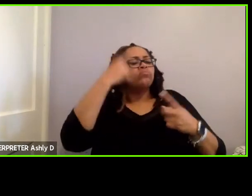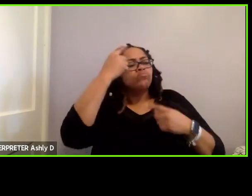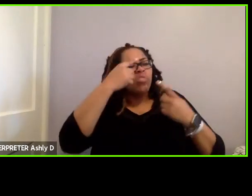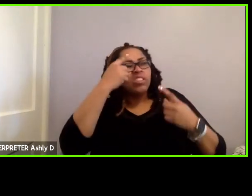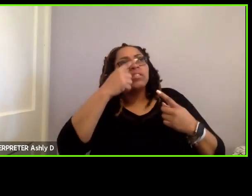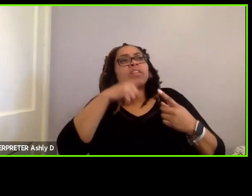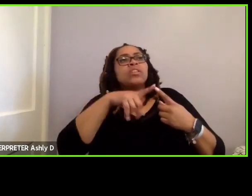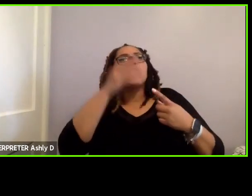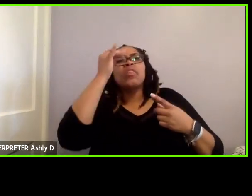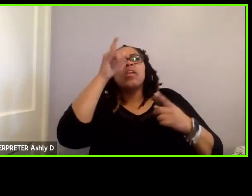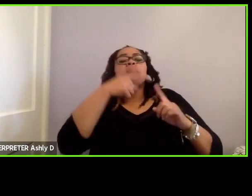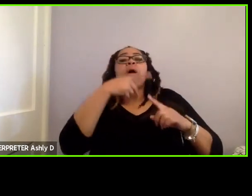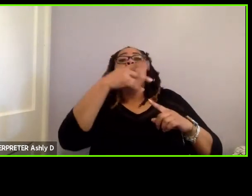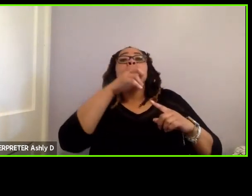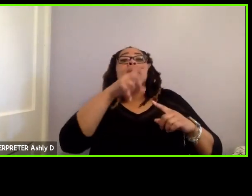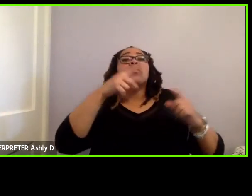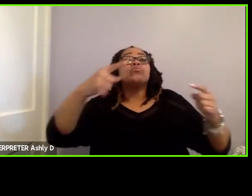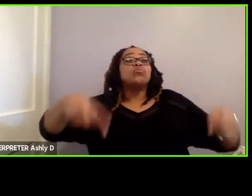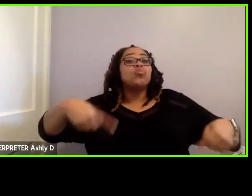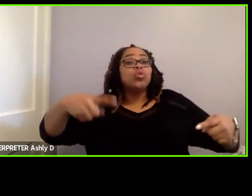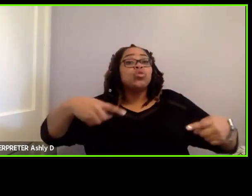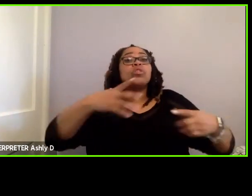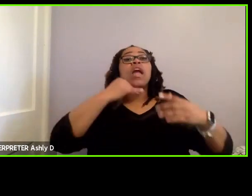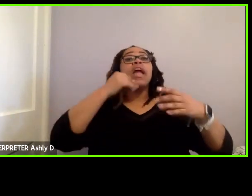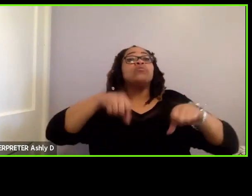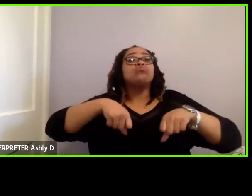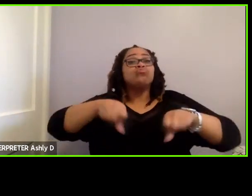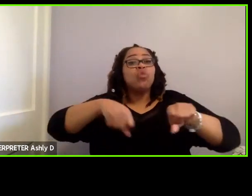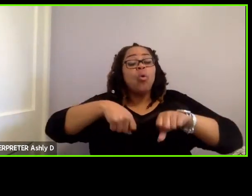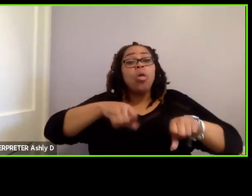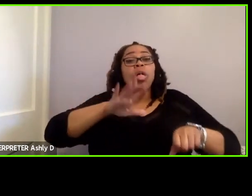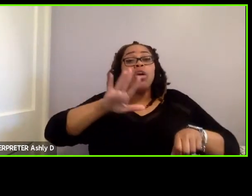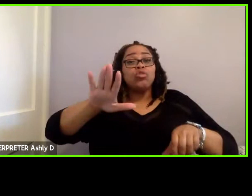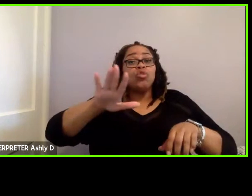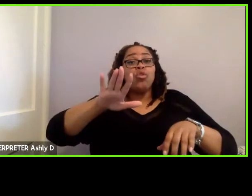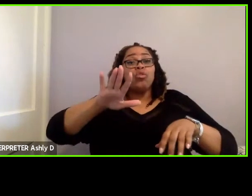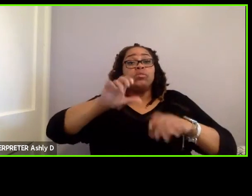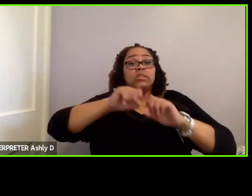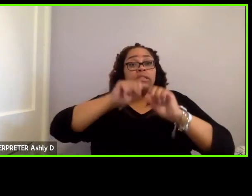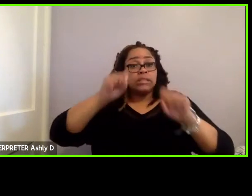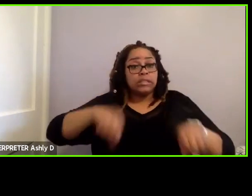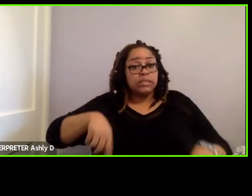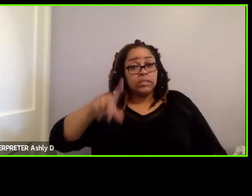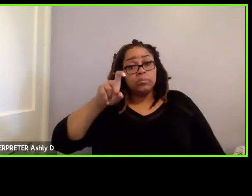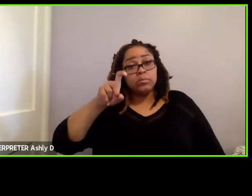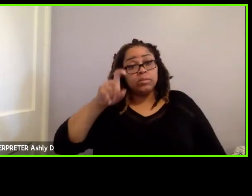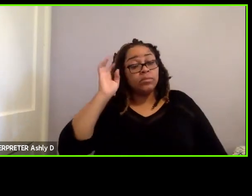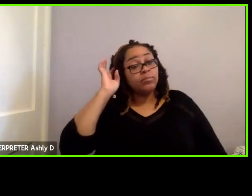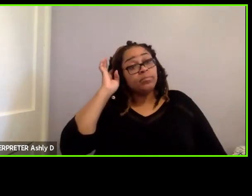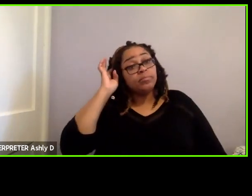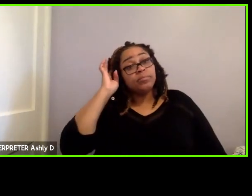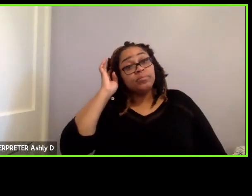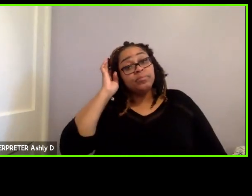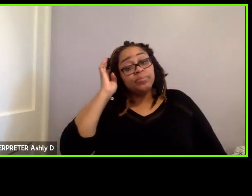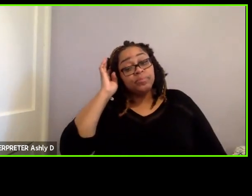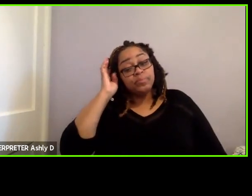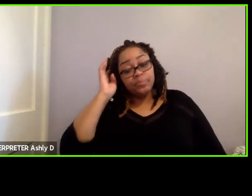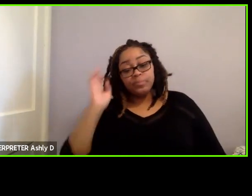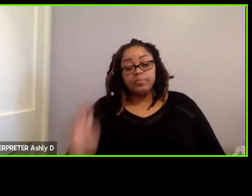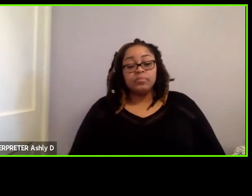thought about pediatric wheelchairs and strollers in your securement systems? That’s my first